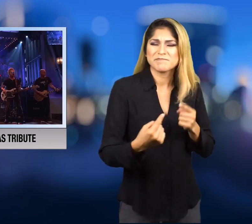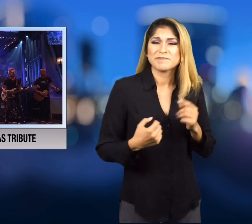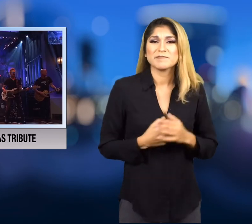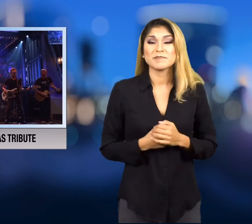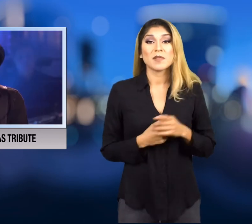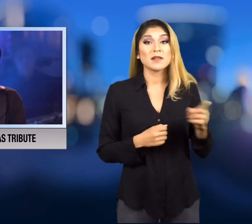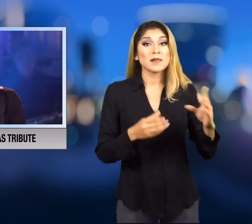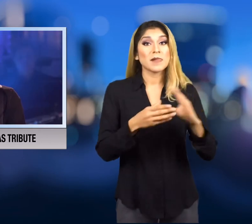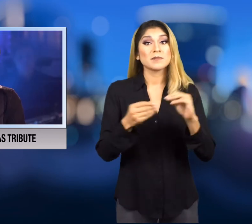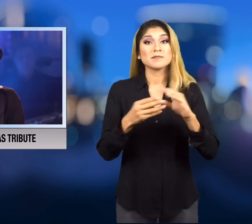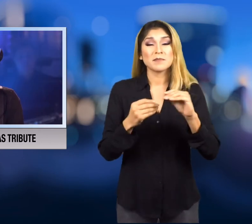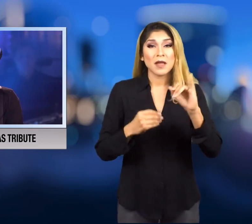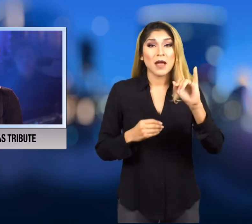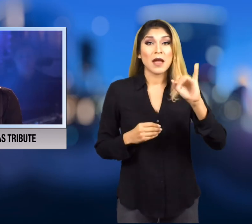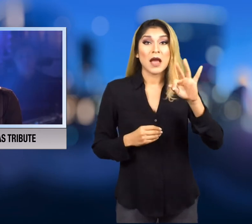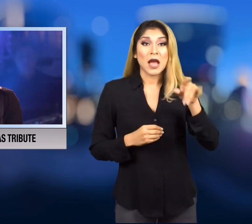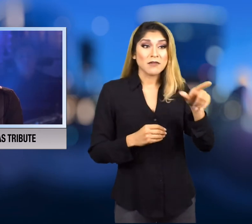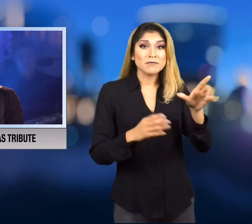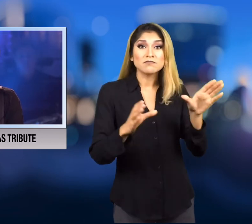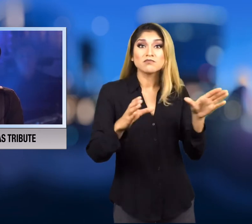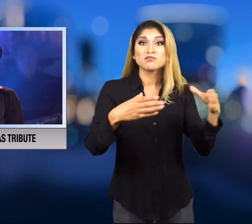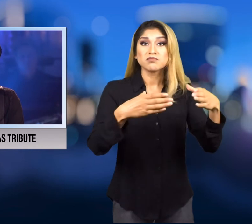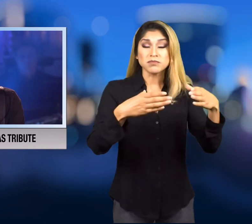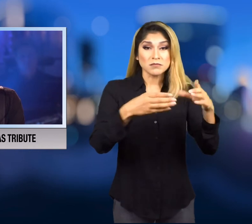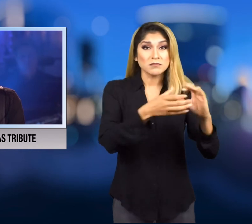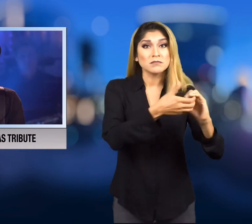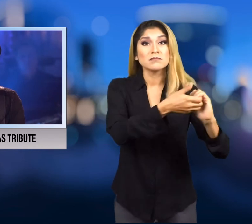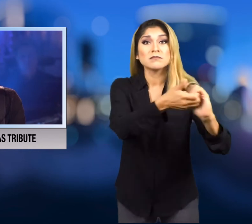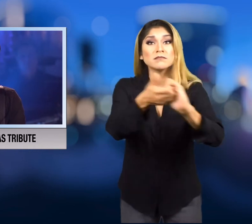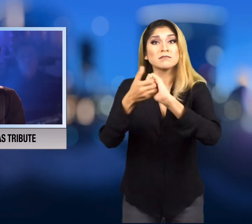you can be sure we're going to walk through these tough times together